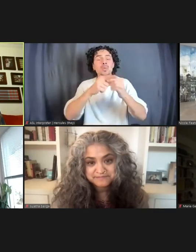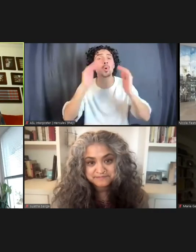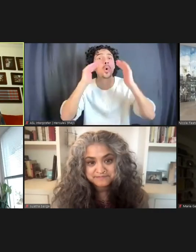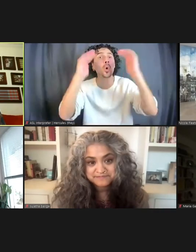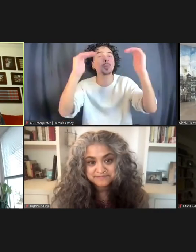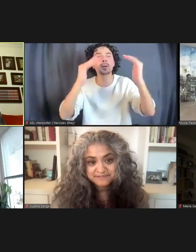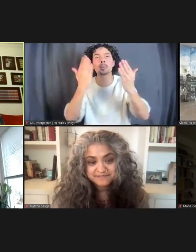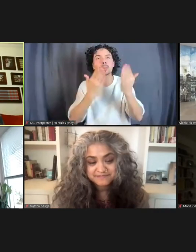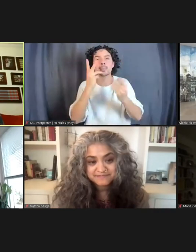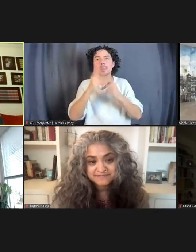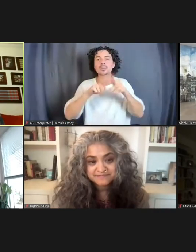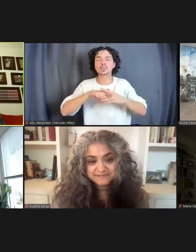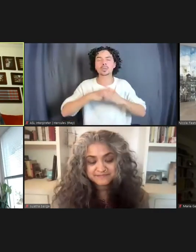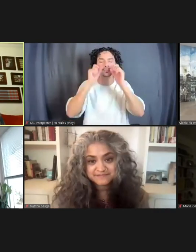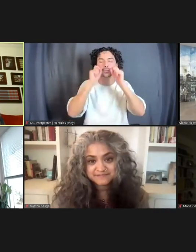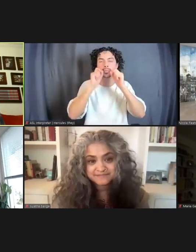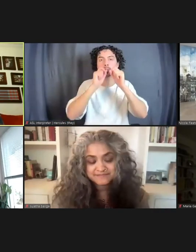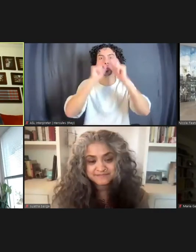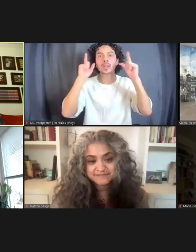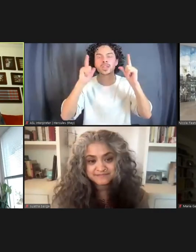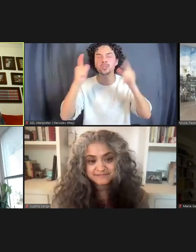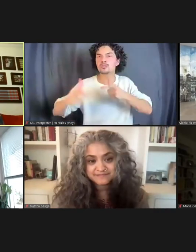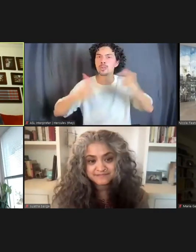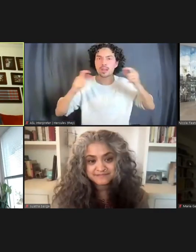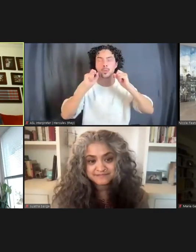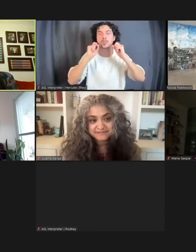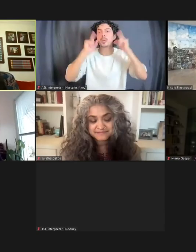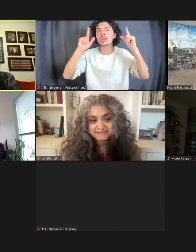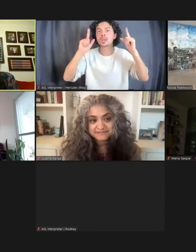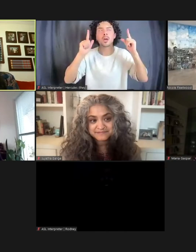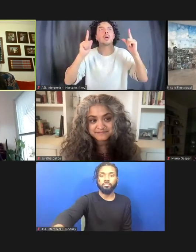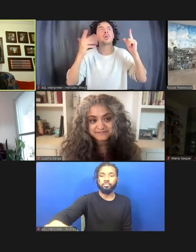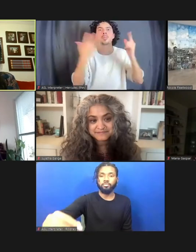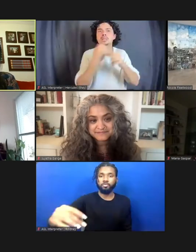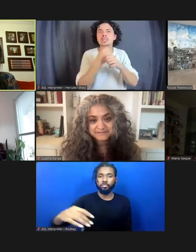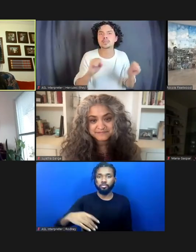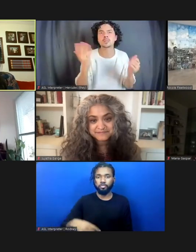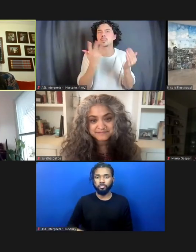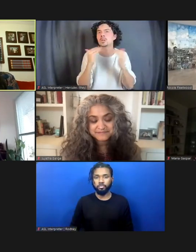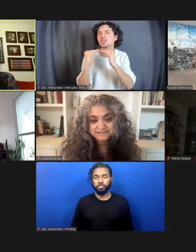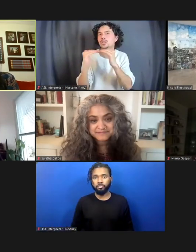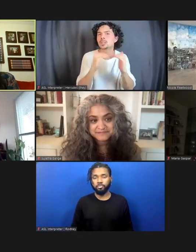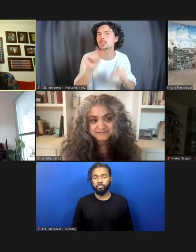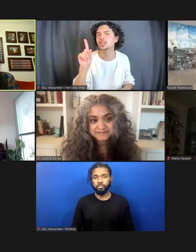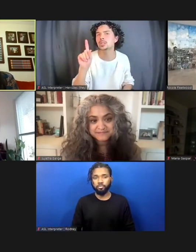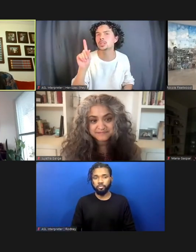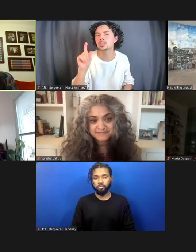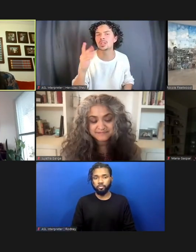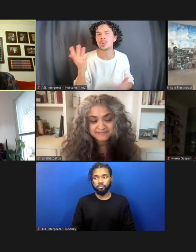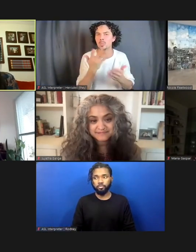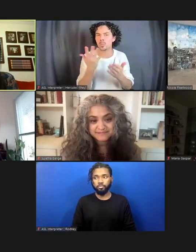of thinking about what is safety, and what is justice, and what is possible as